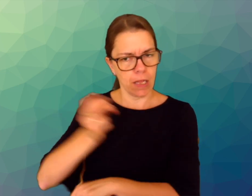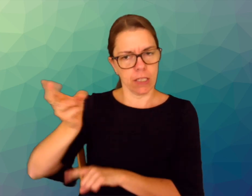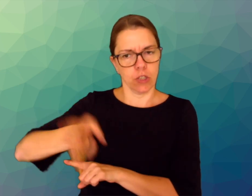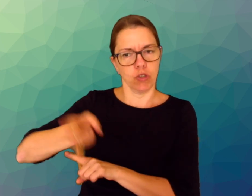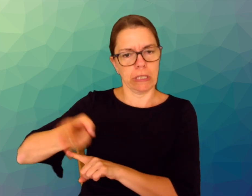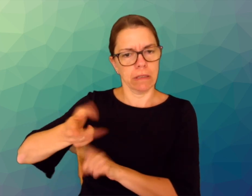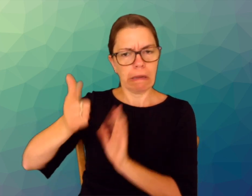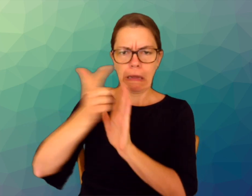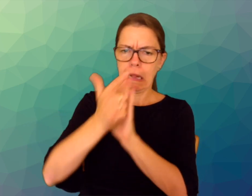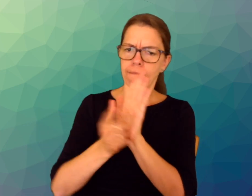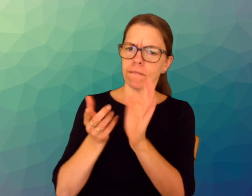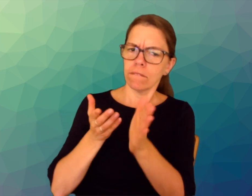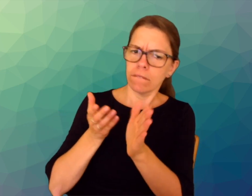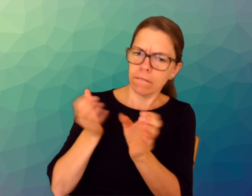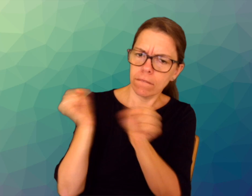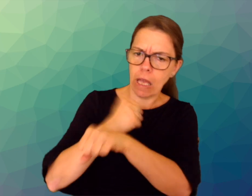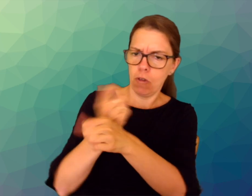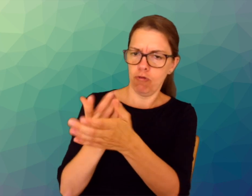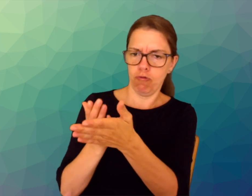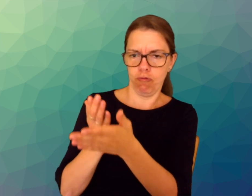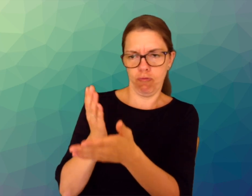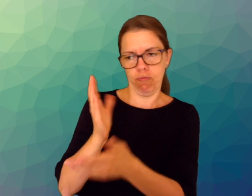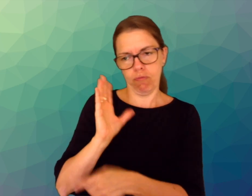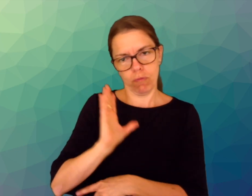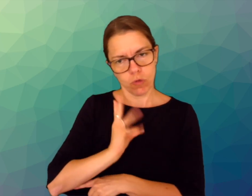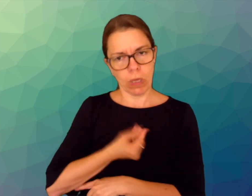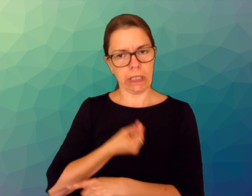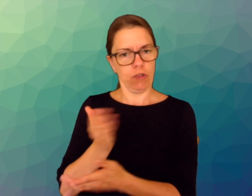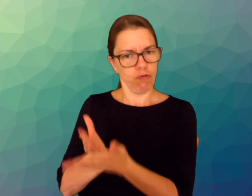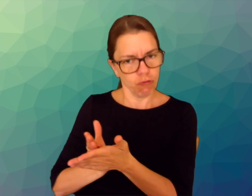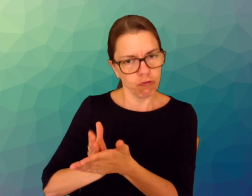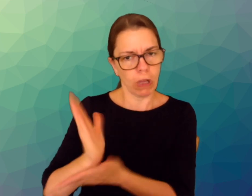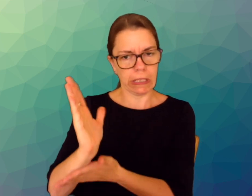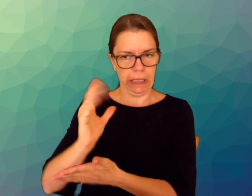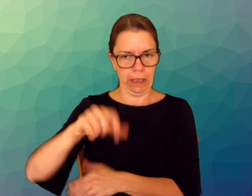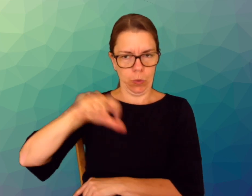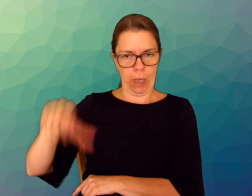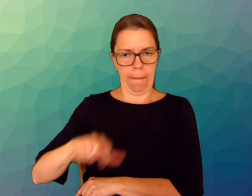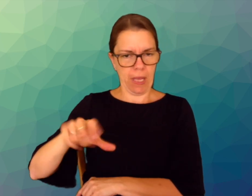Topics of discussion include the history of the legal fight for trans rights in “Quebec” and